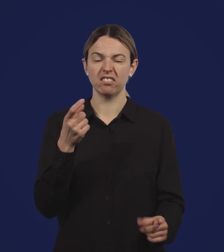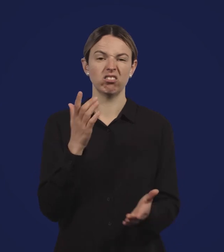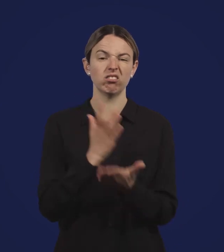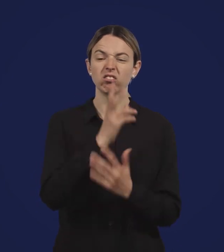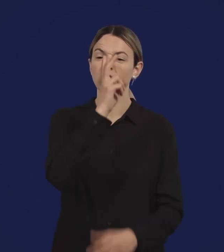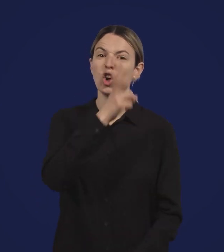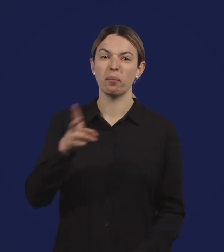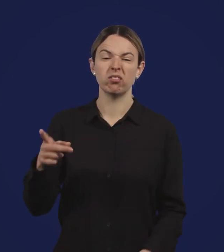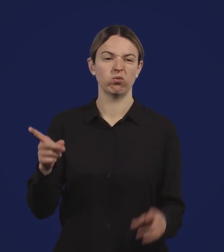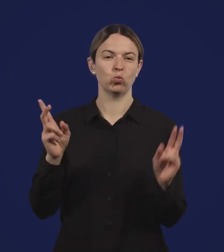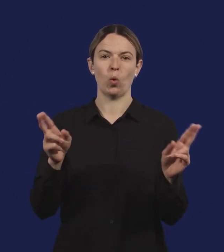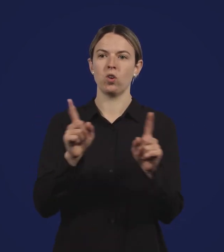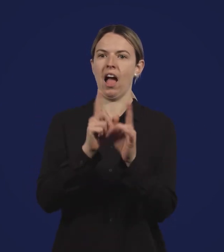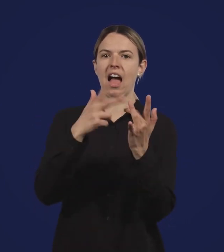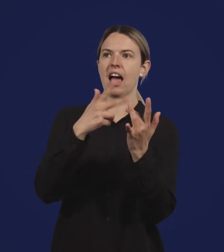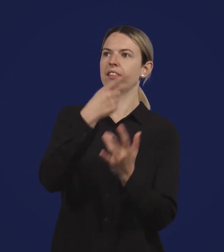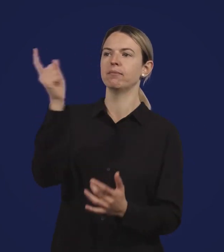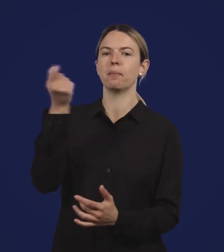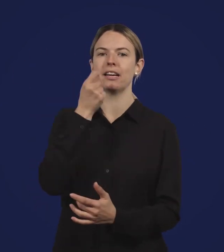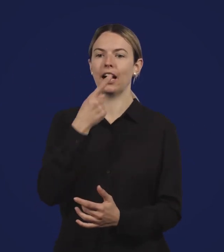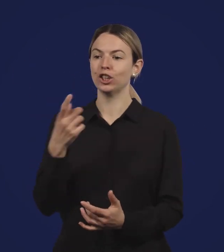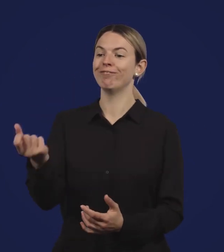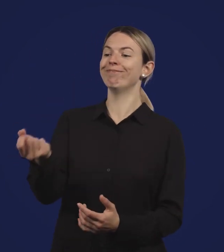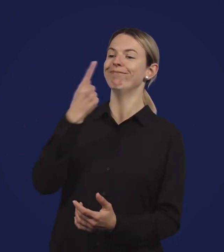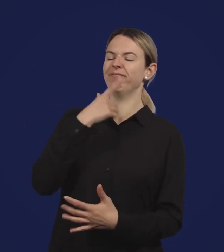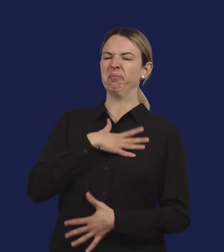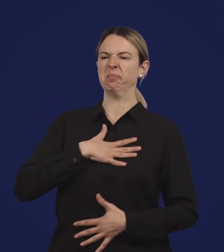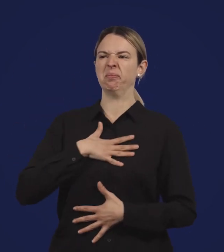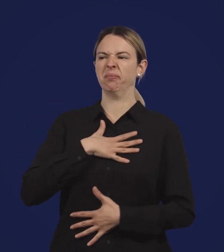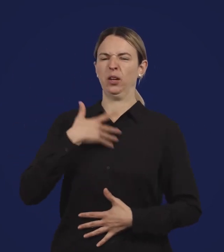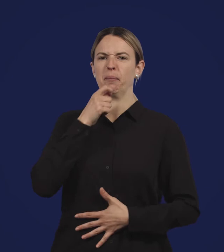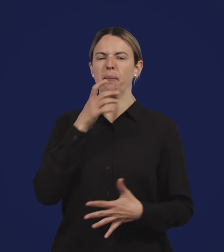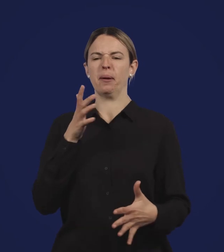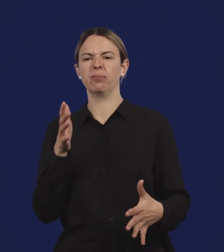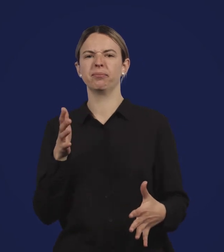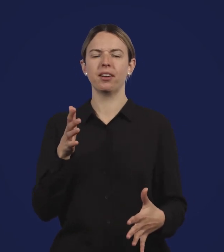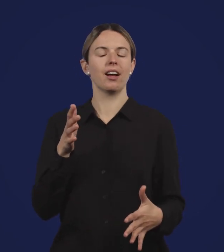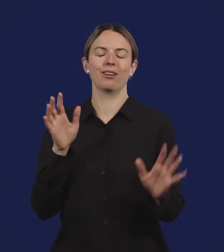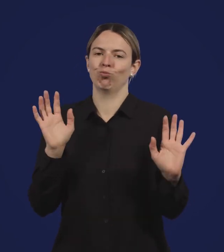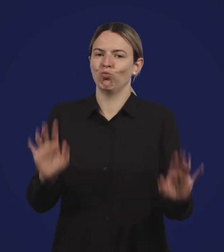This is normal, like the effects you might feel from other medication.